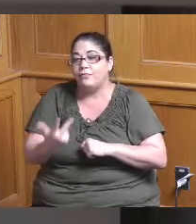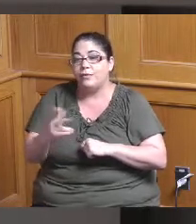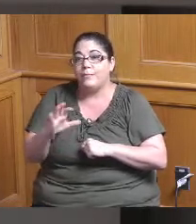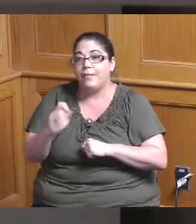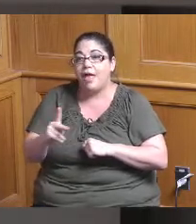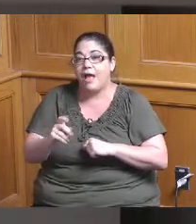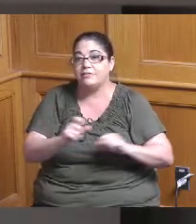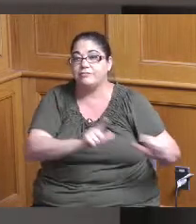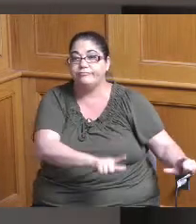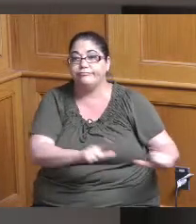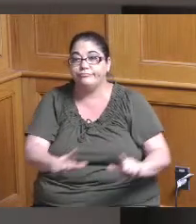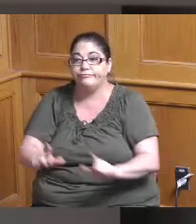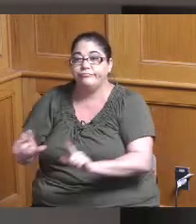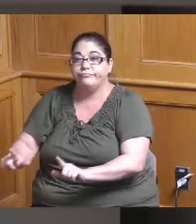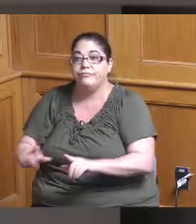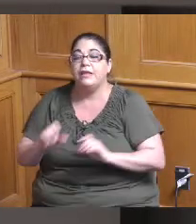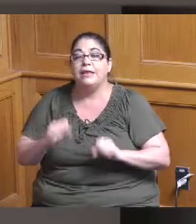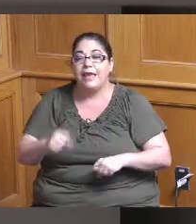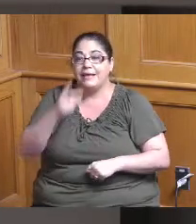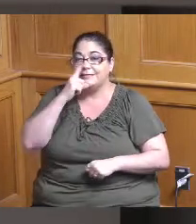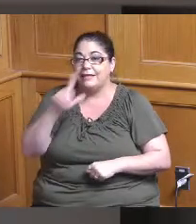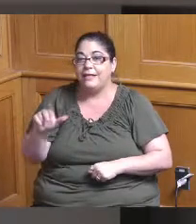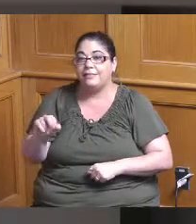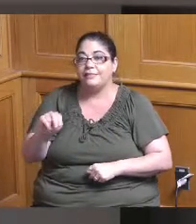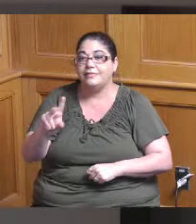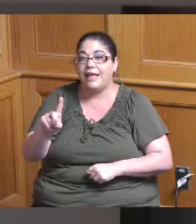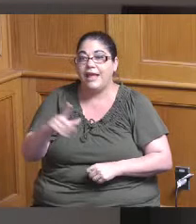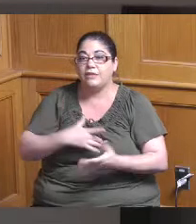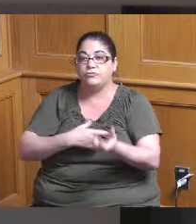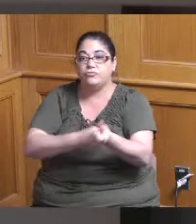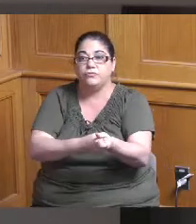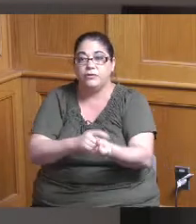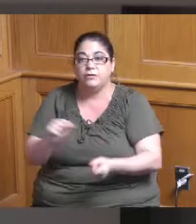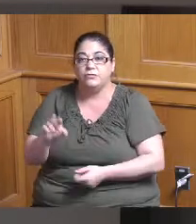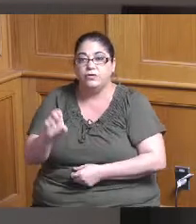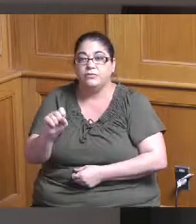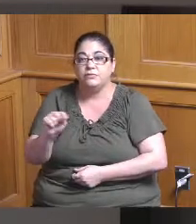that's what what would be involved with this land trust you have some park space there some single